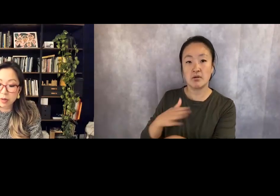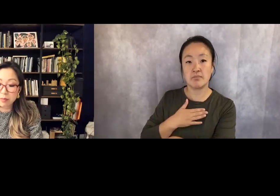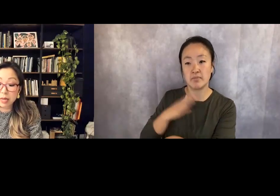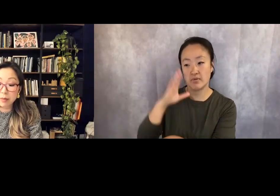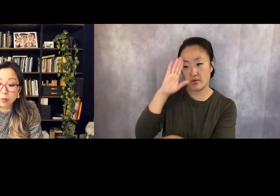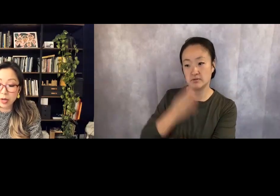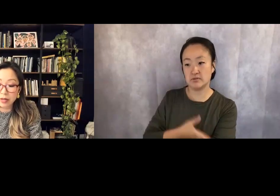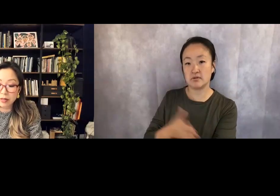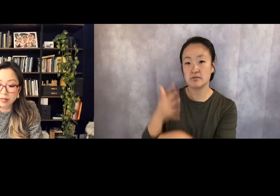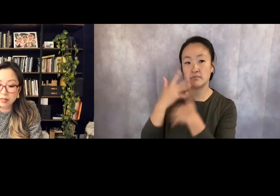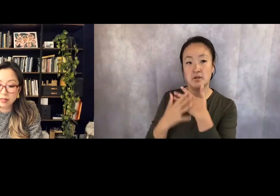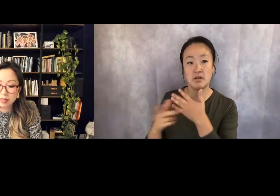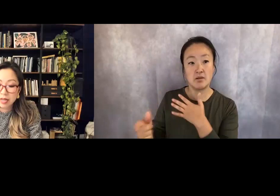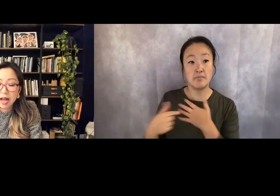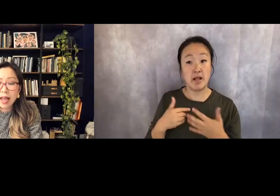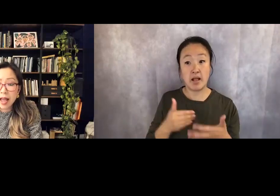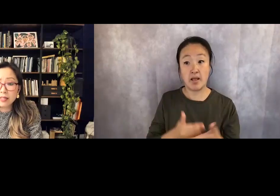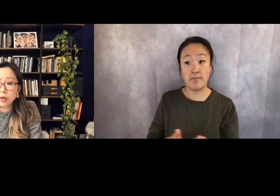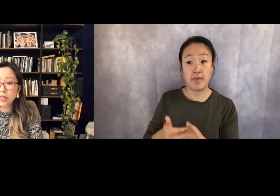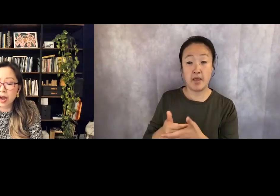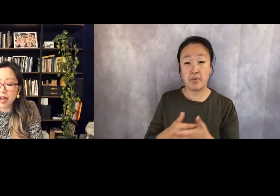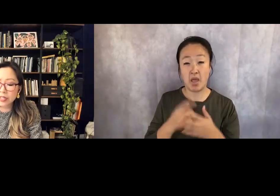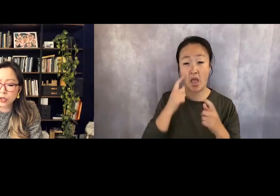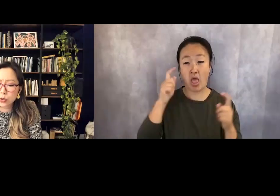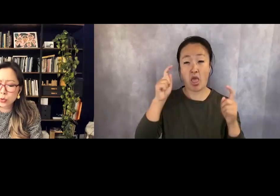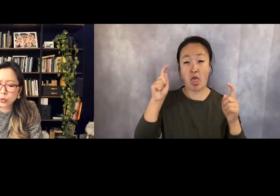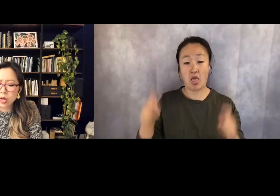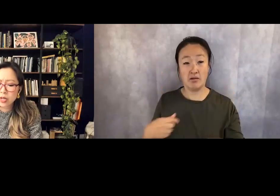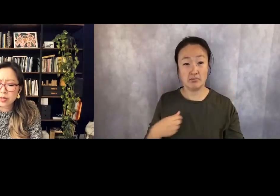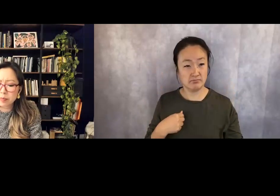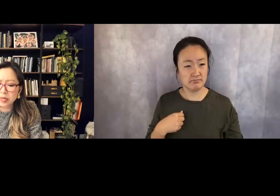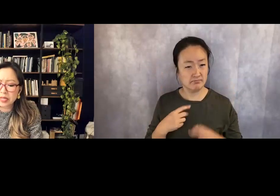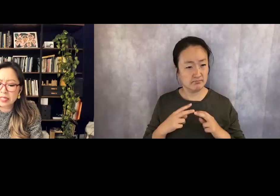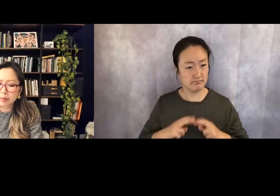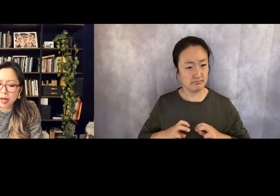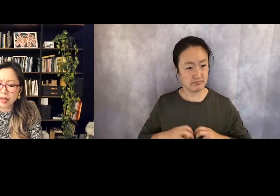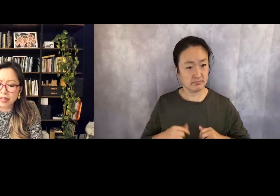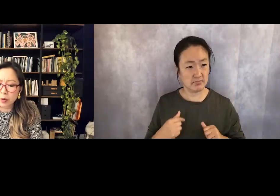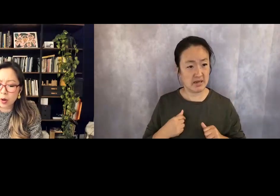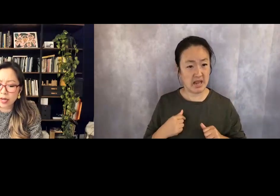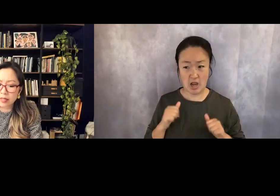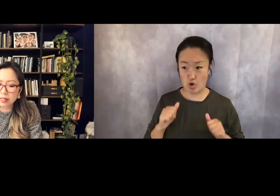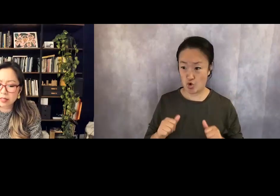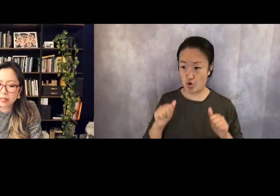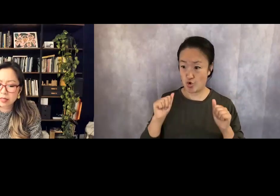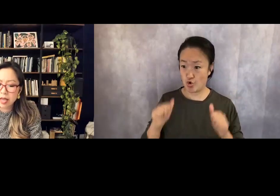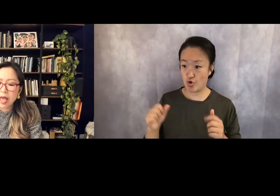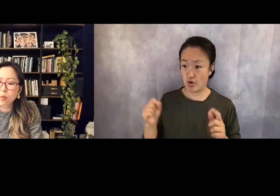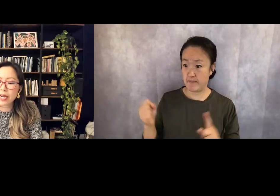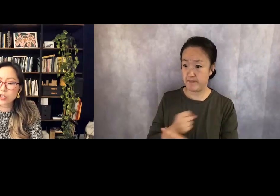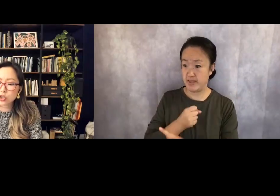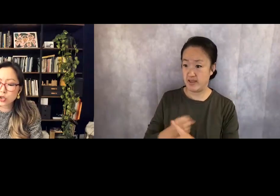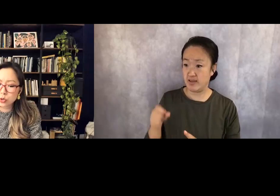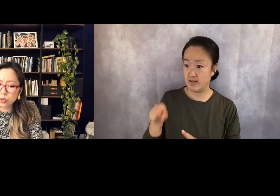When my baby wails, I ask whether I, too, could beat his body quiet, and when I choose